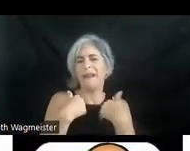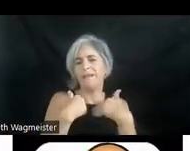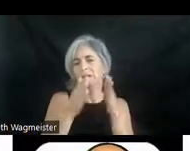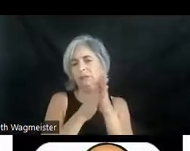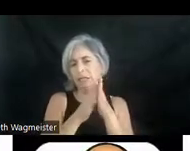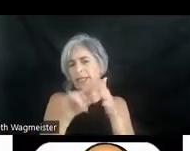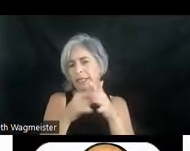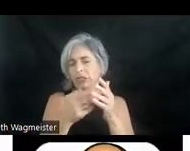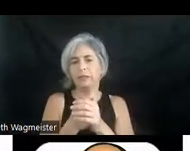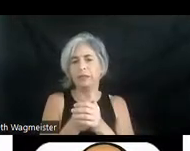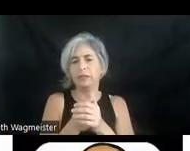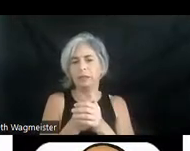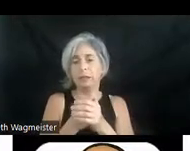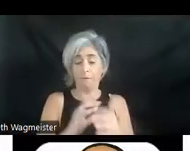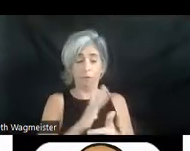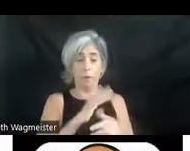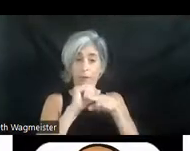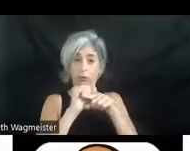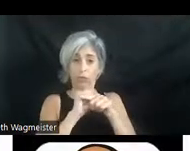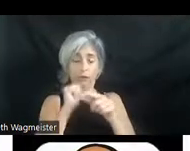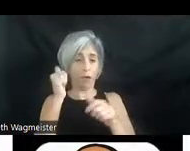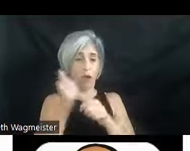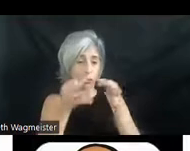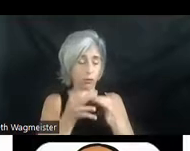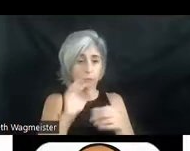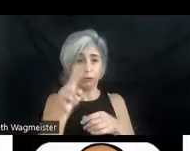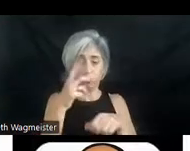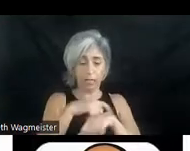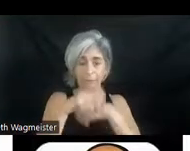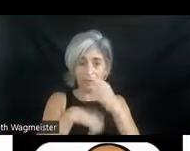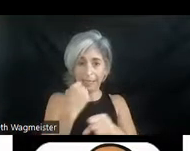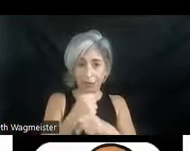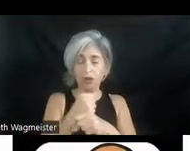We do formal training of audio describers twice a year. The Audio Description Institute.